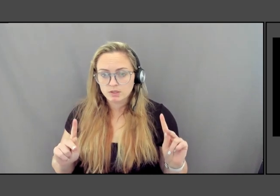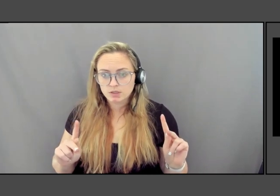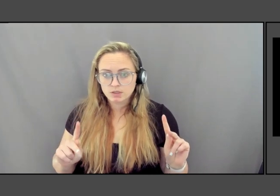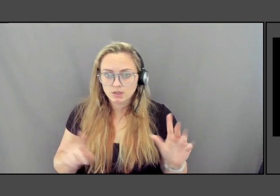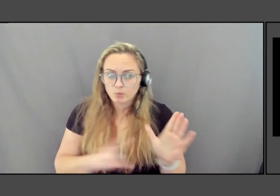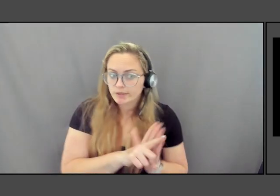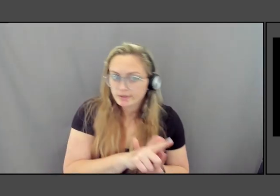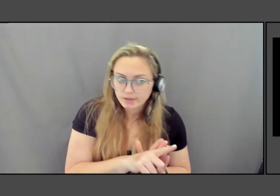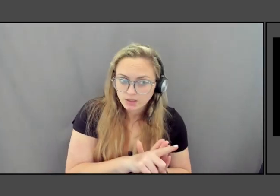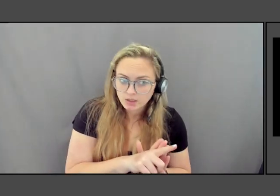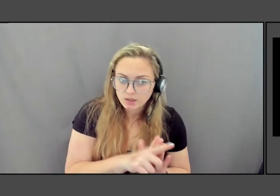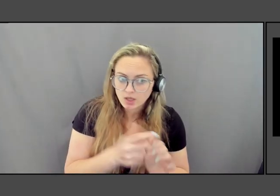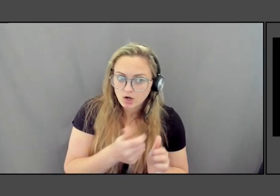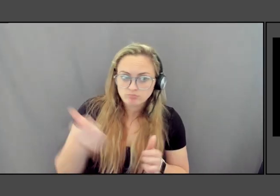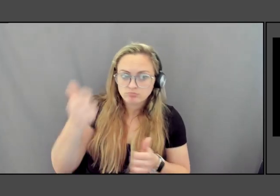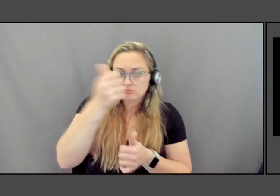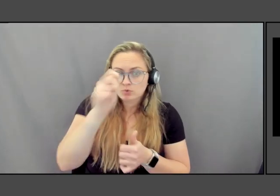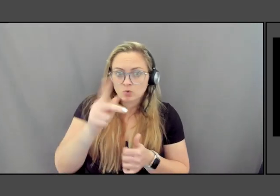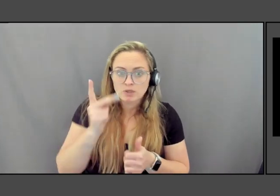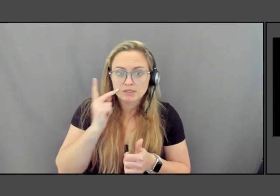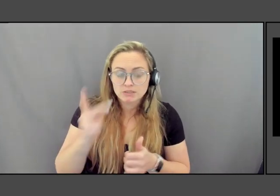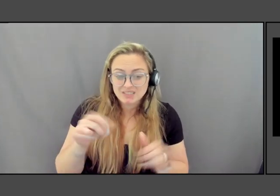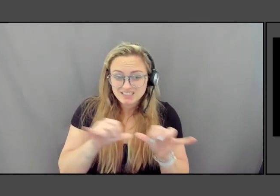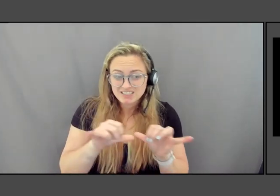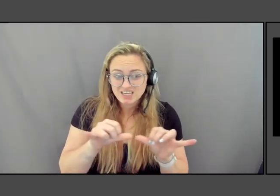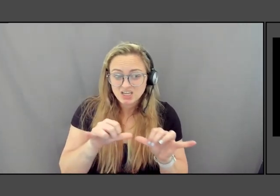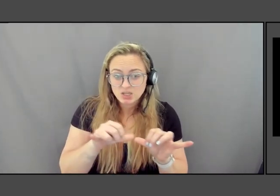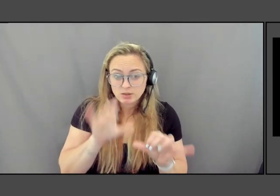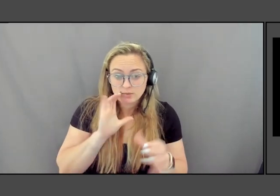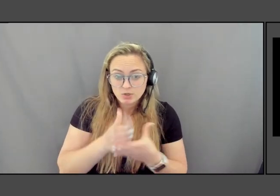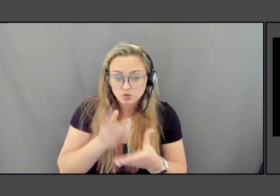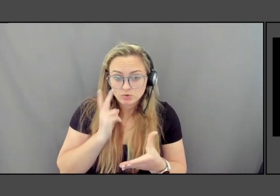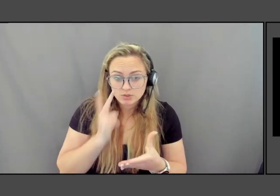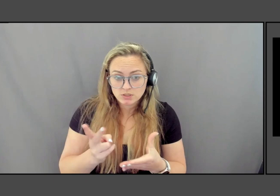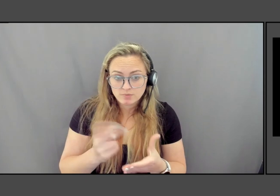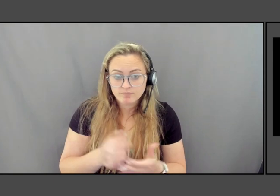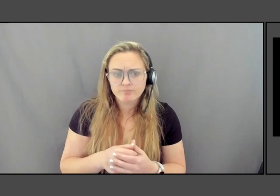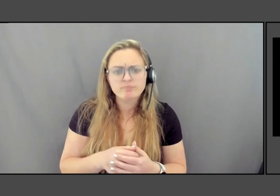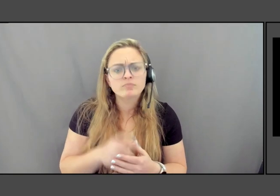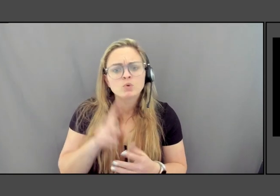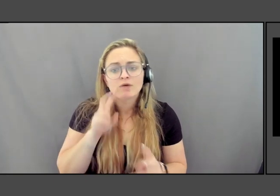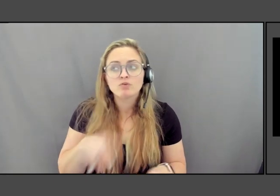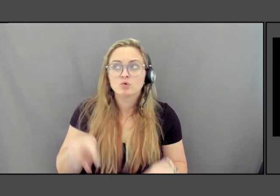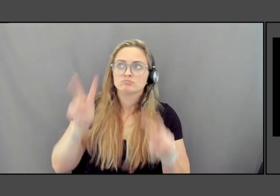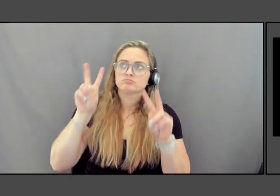You can see the scale in the picture you've provided. So you have to look up to see those names